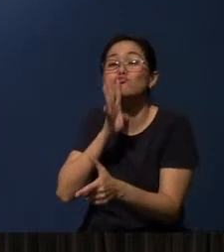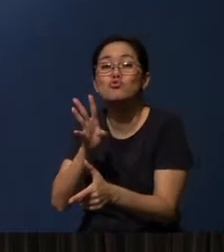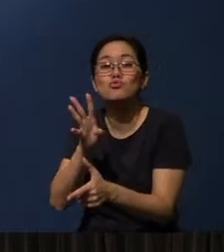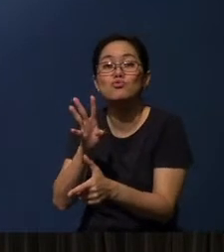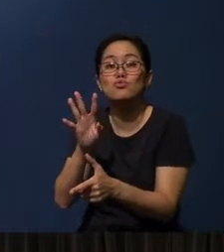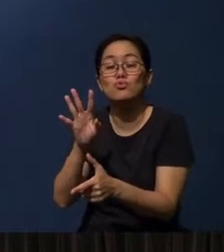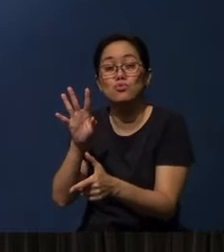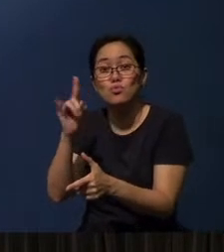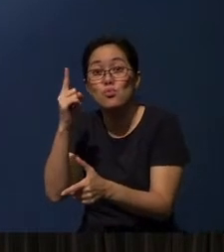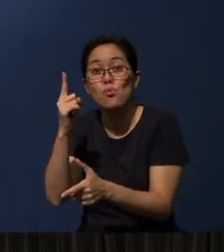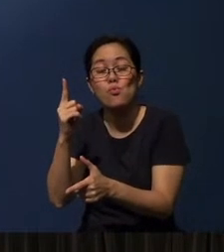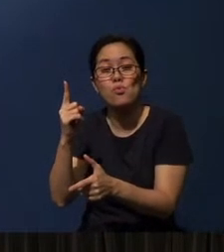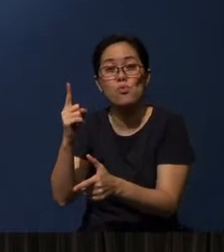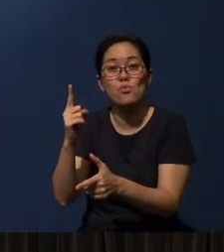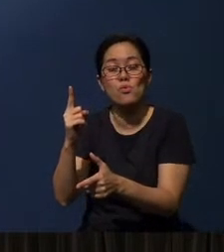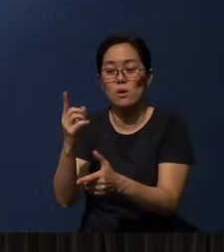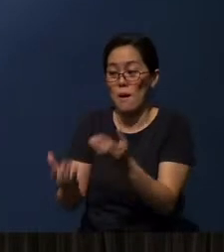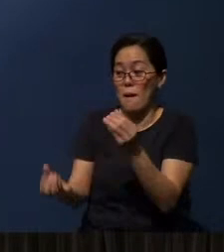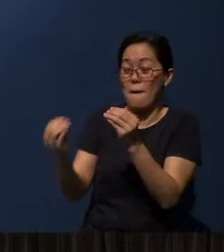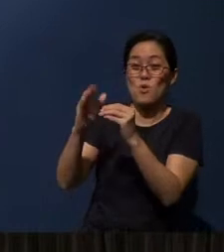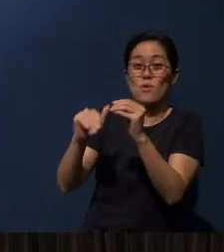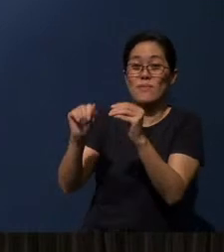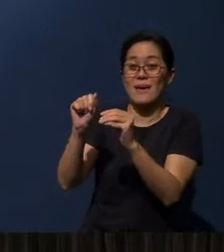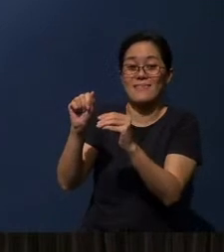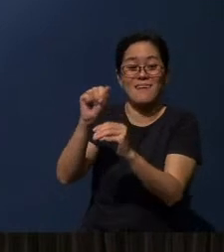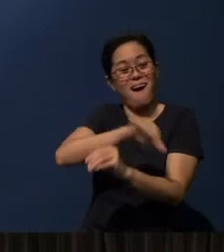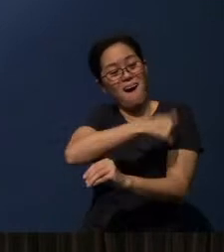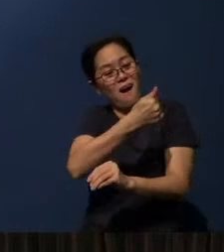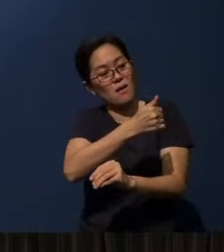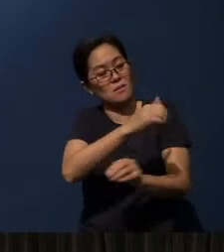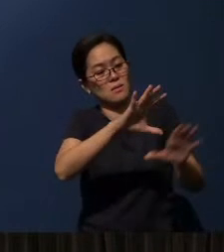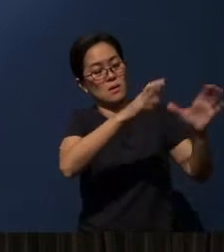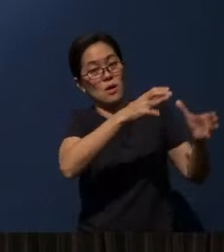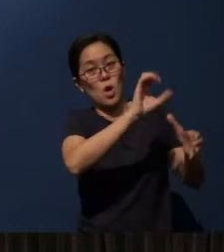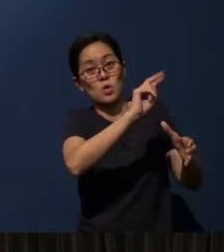Okay, (that’s) more than any other continent in the world, okay.